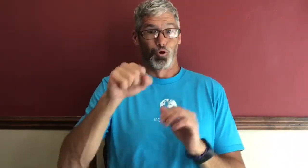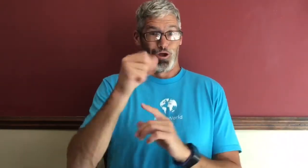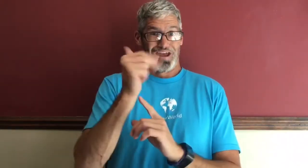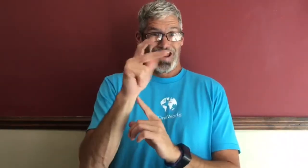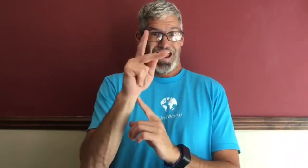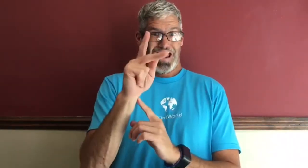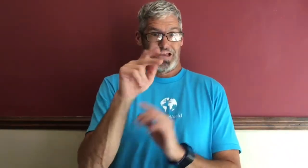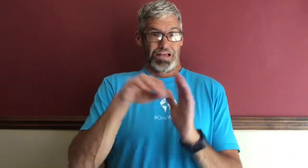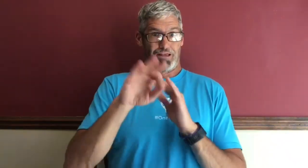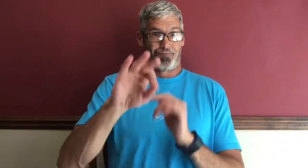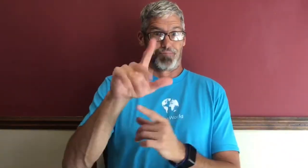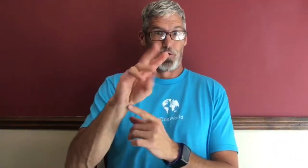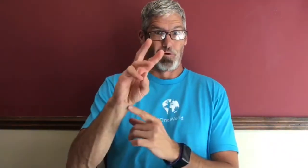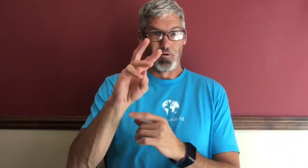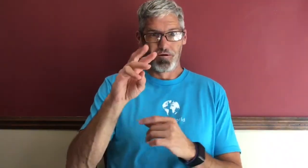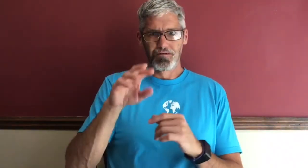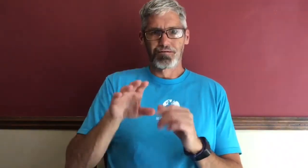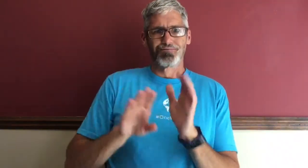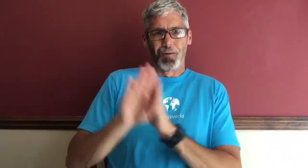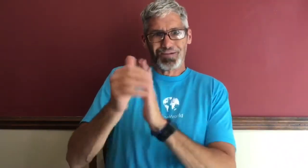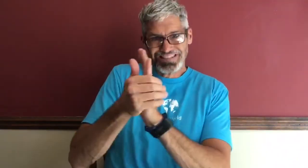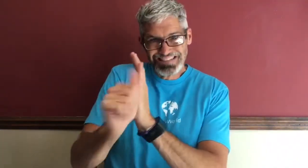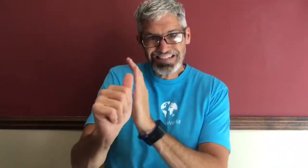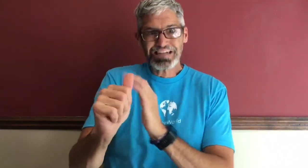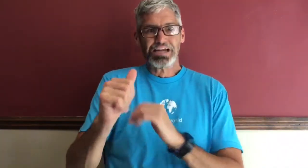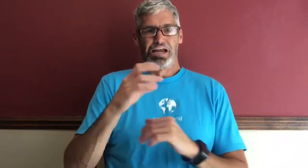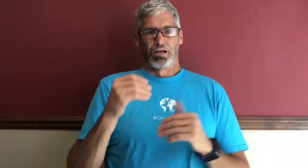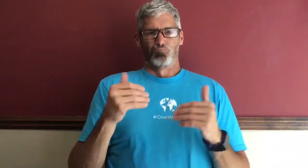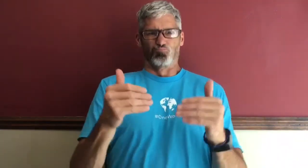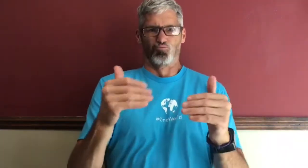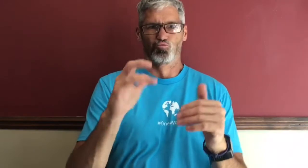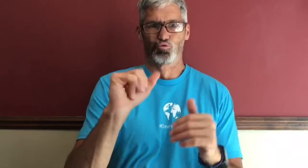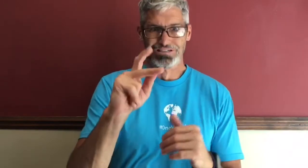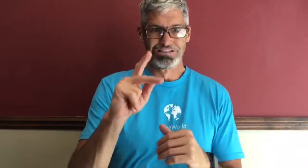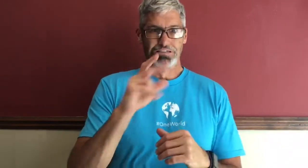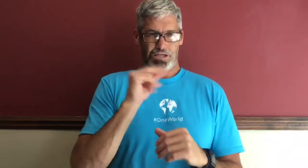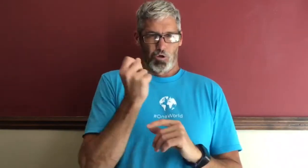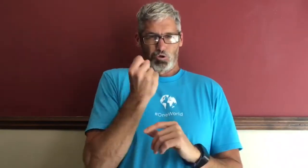happy so if the community could hack into that flow develop those skills and